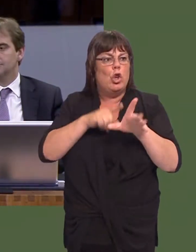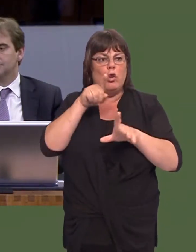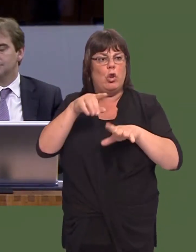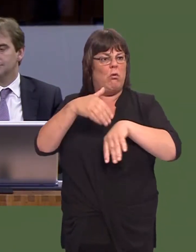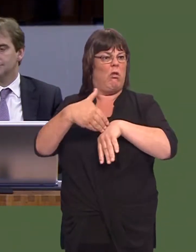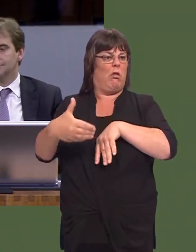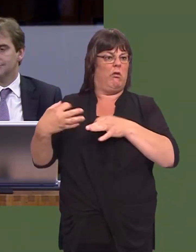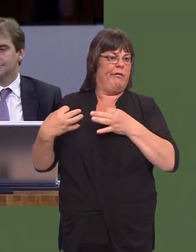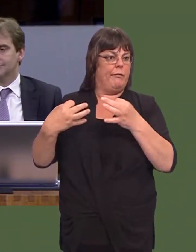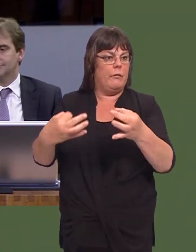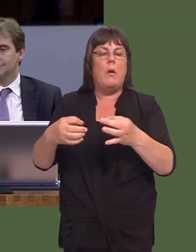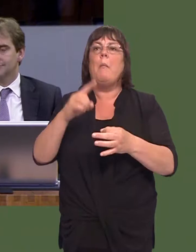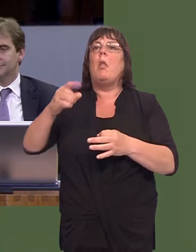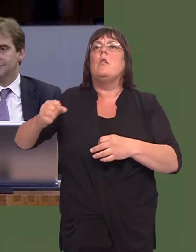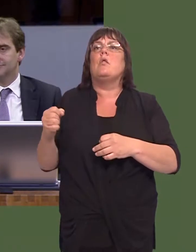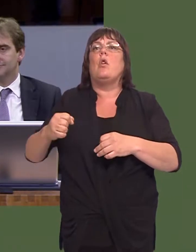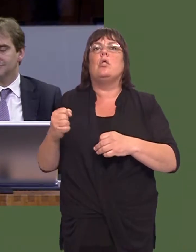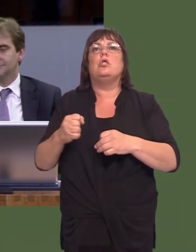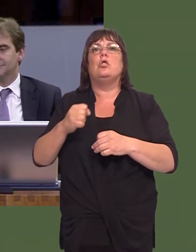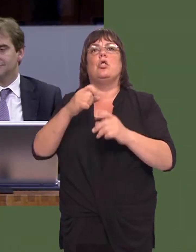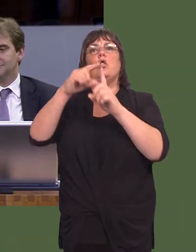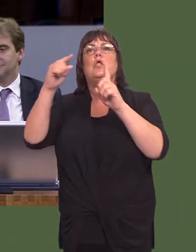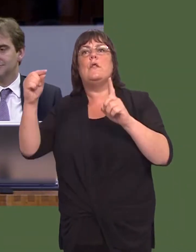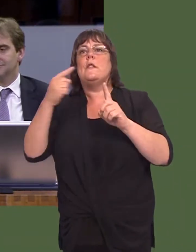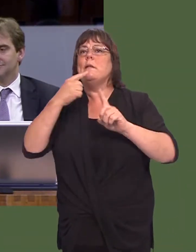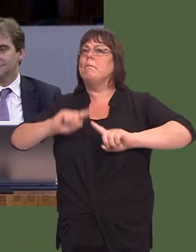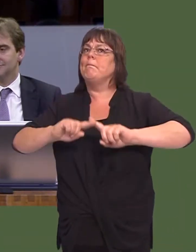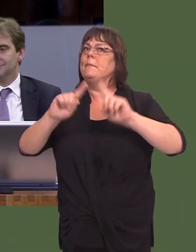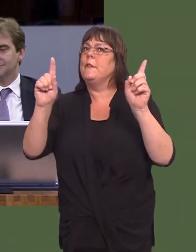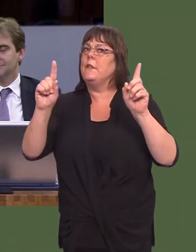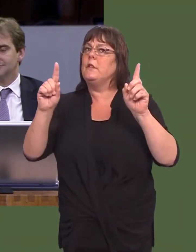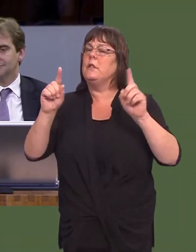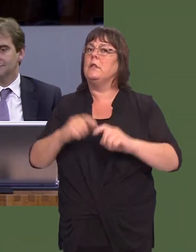But thatís not quite what the Scottish Conservatives are saying, and I offered you the opportunity